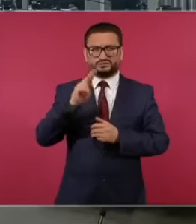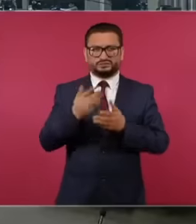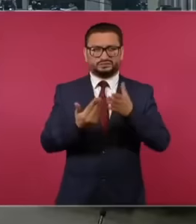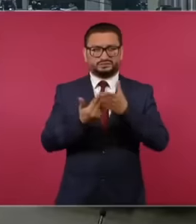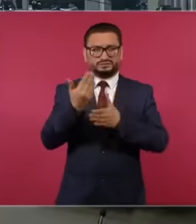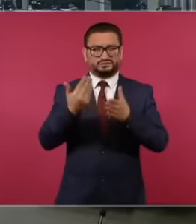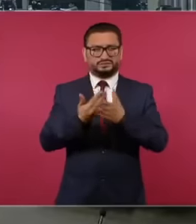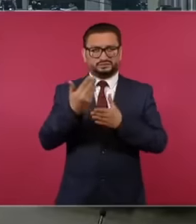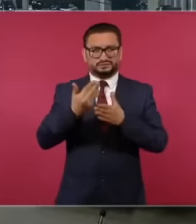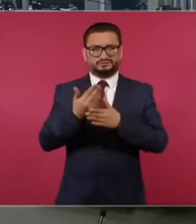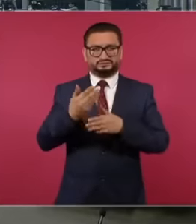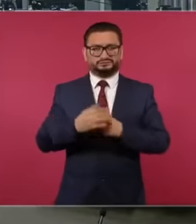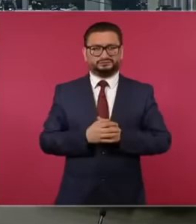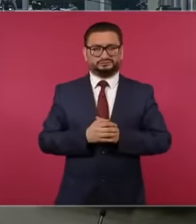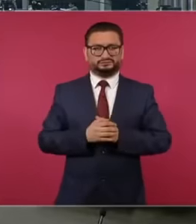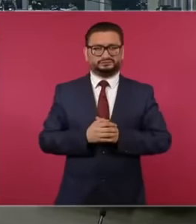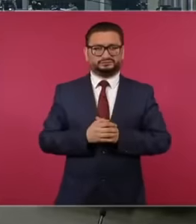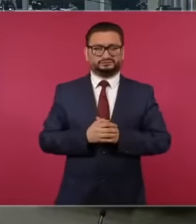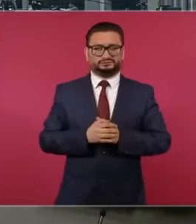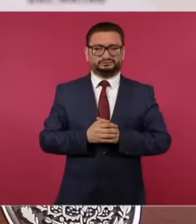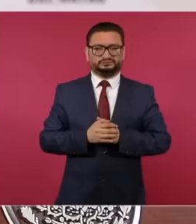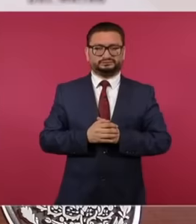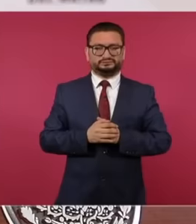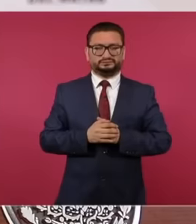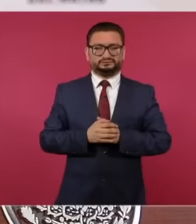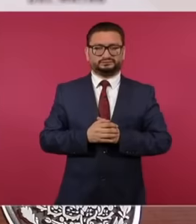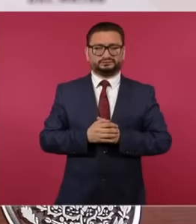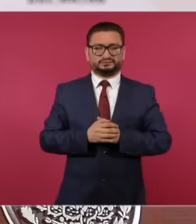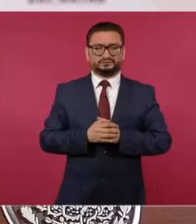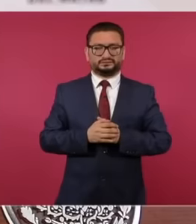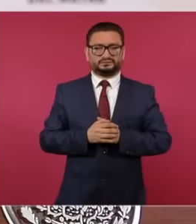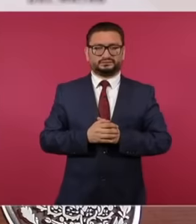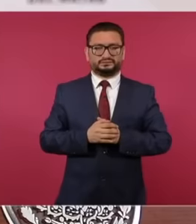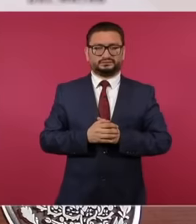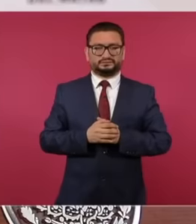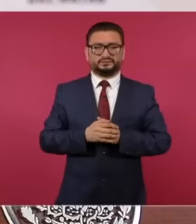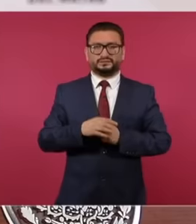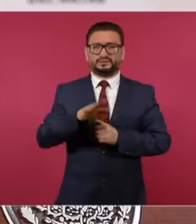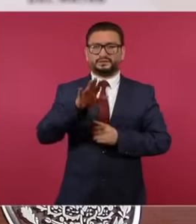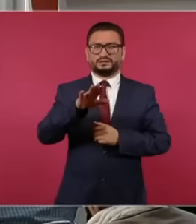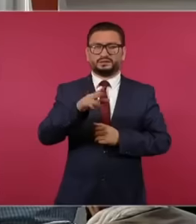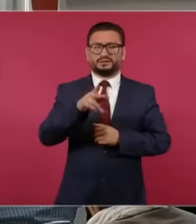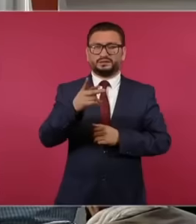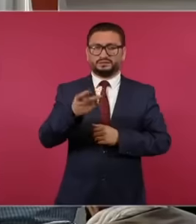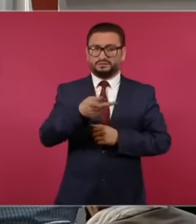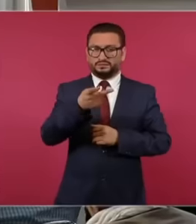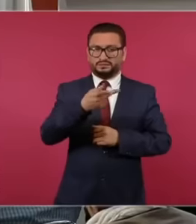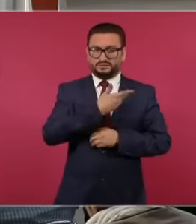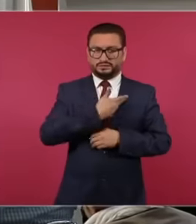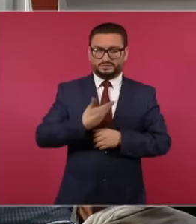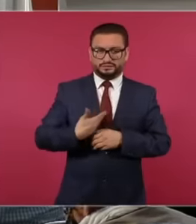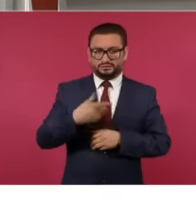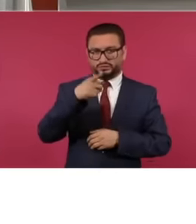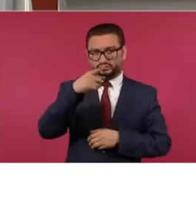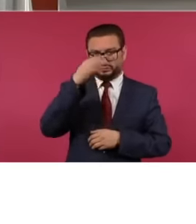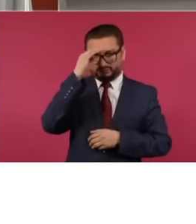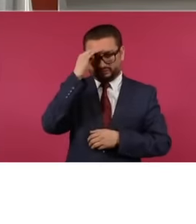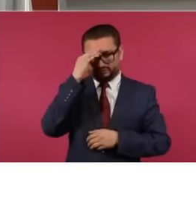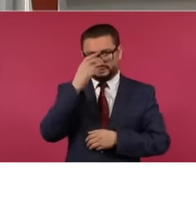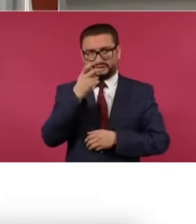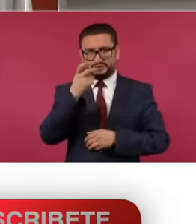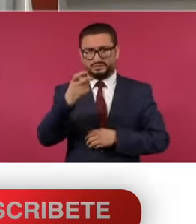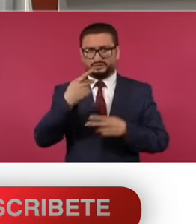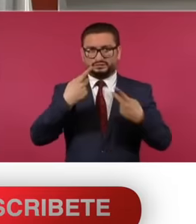Hey, president, but you consider that that moving these migrants aside from